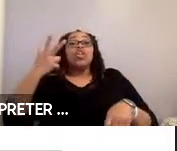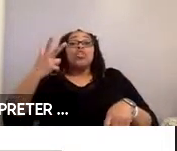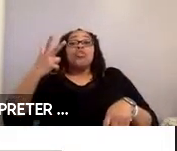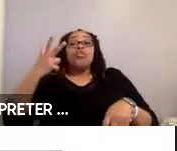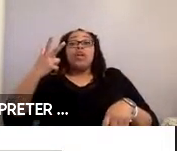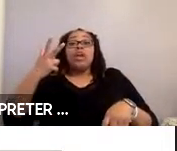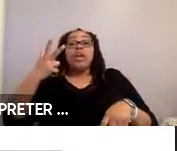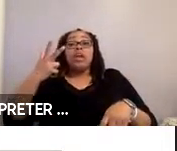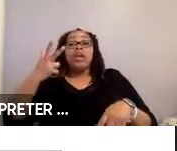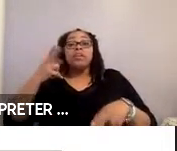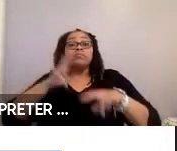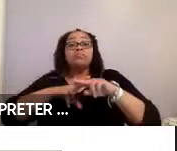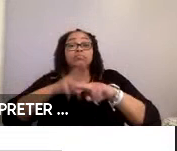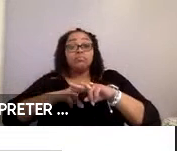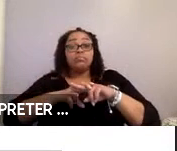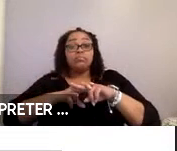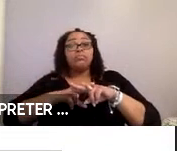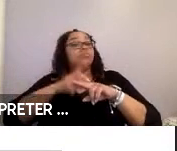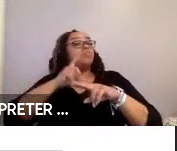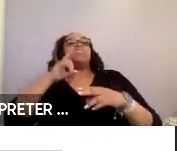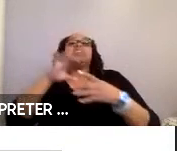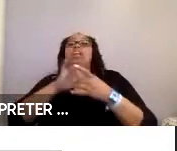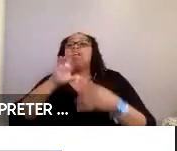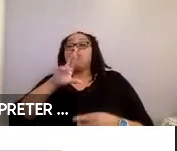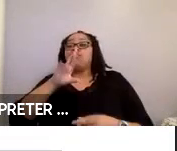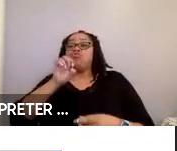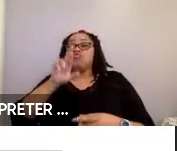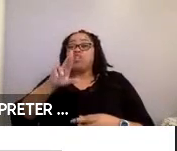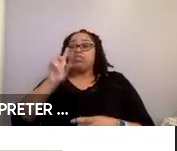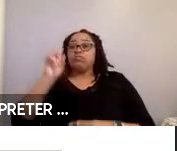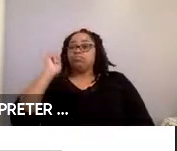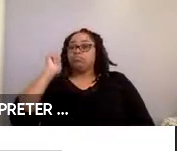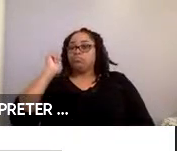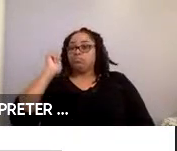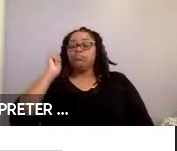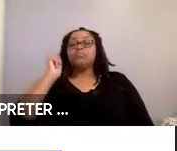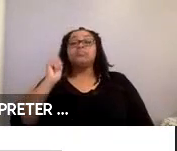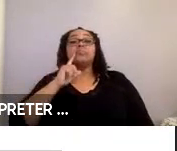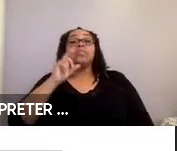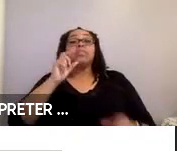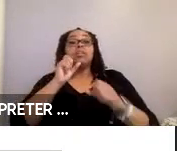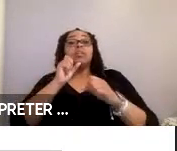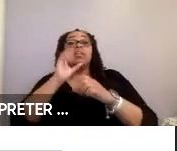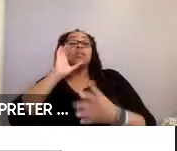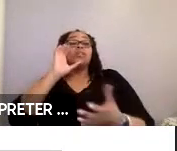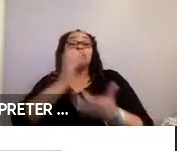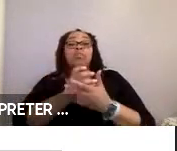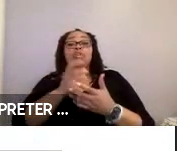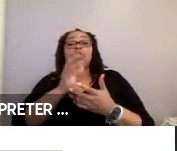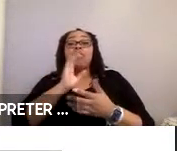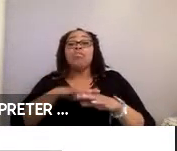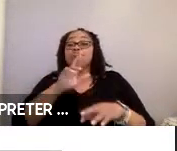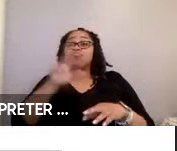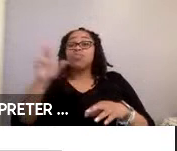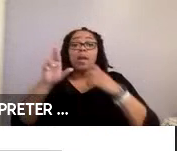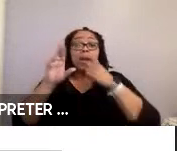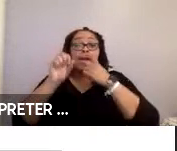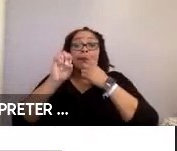system is integrated into the rear barrier. And then, the image on the right is of a semi-automated